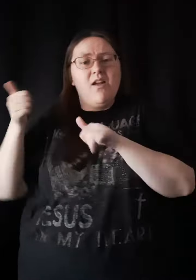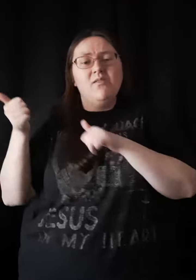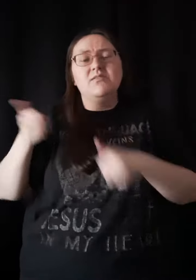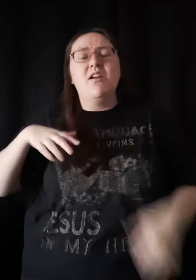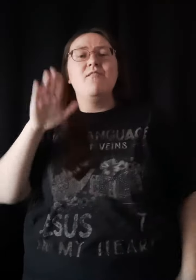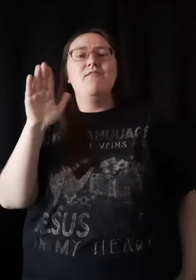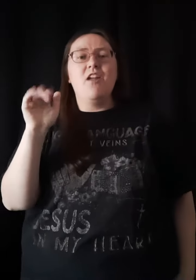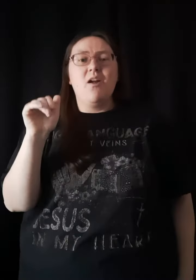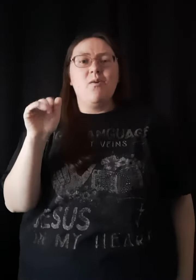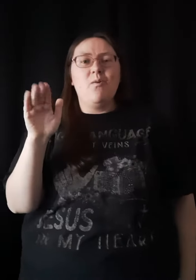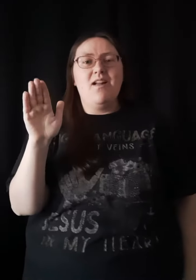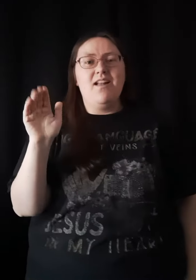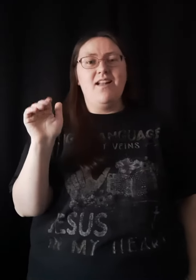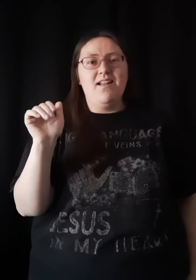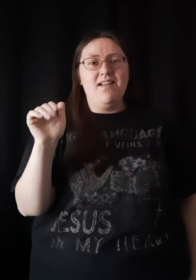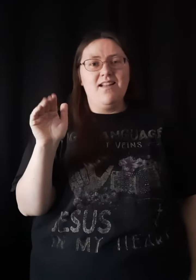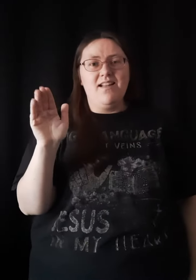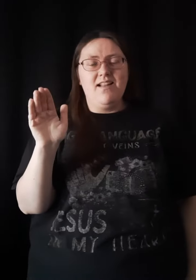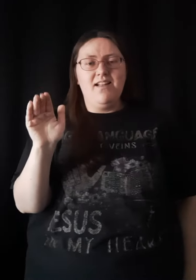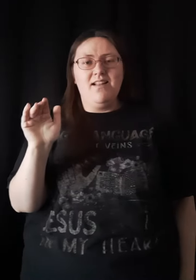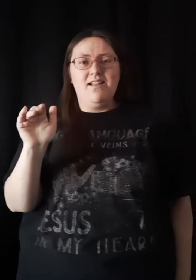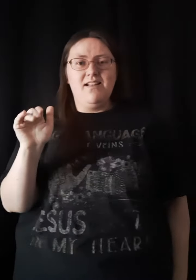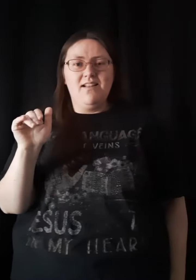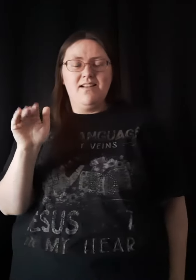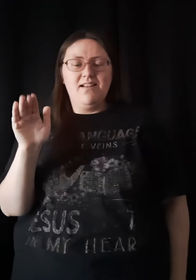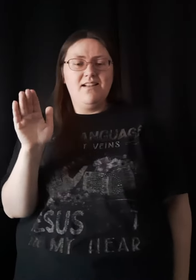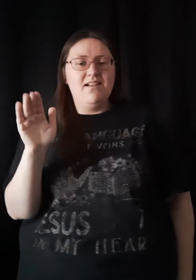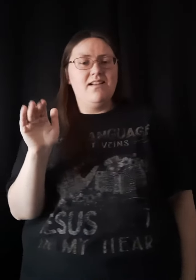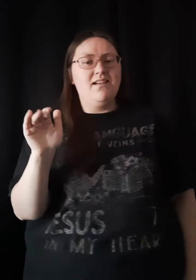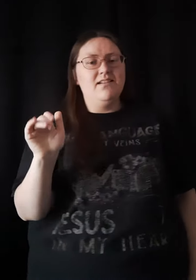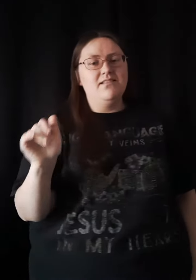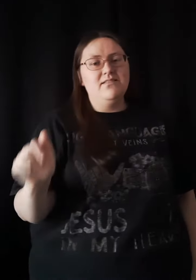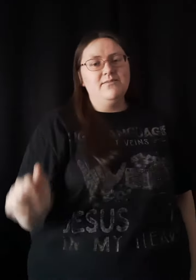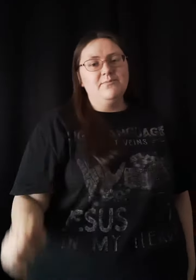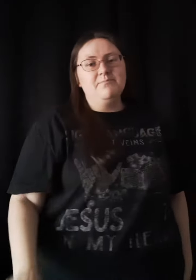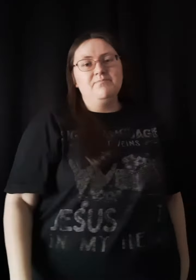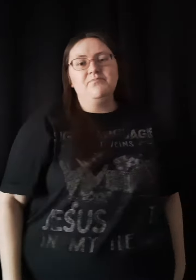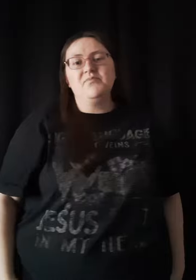So farewell